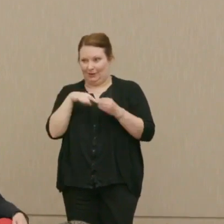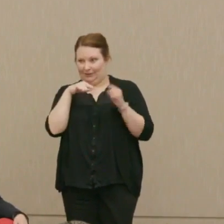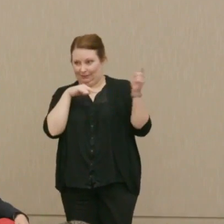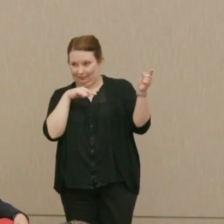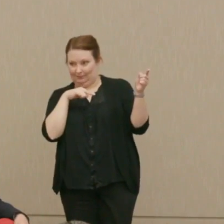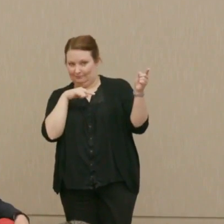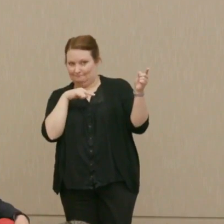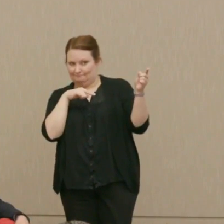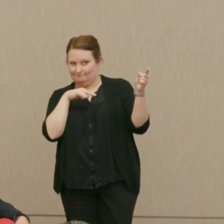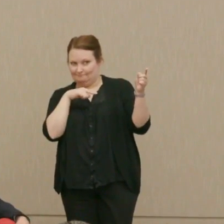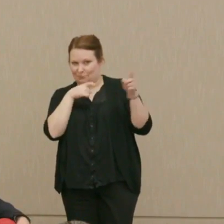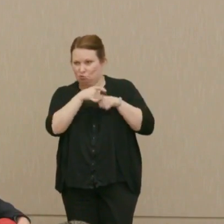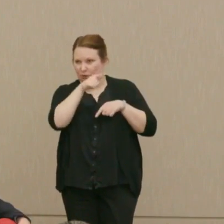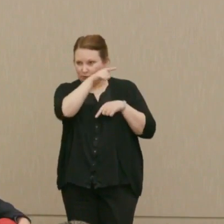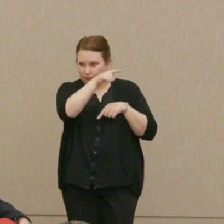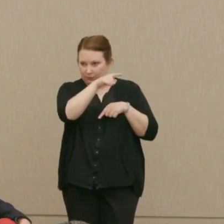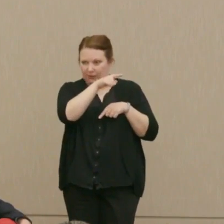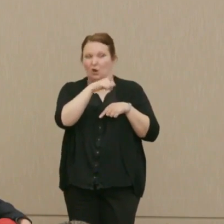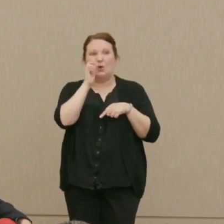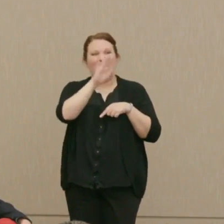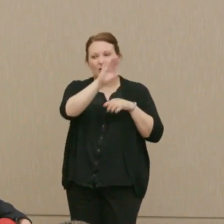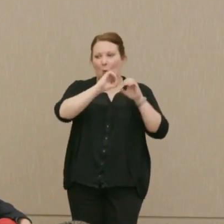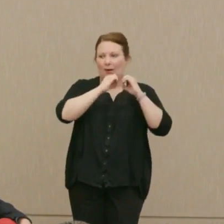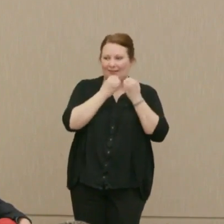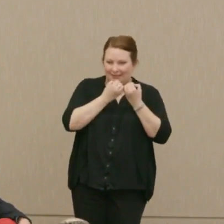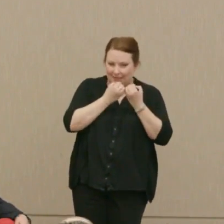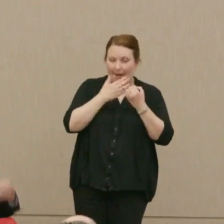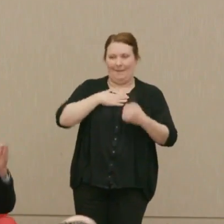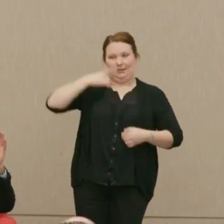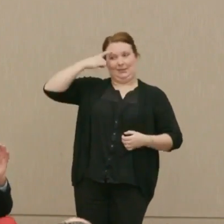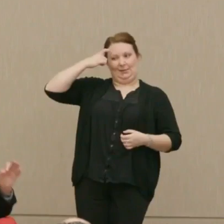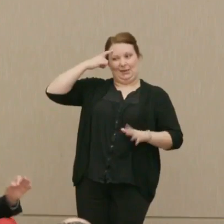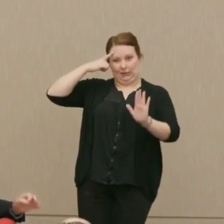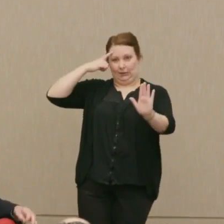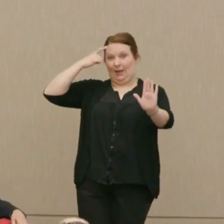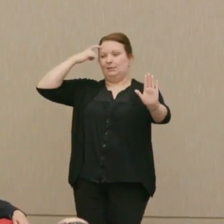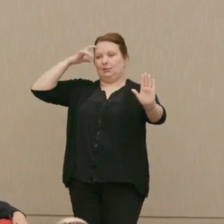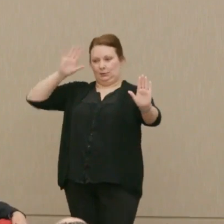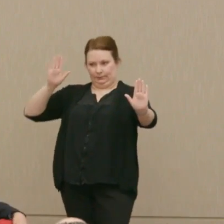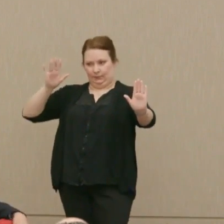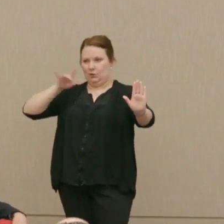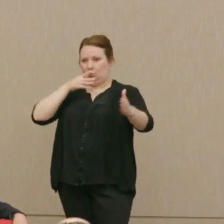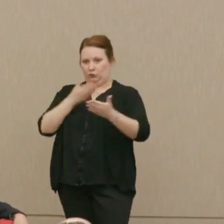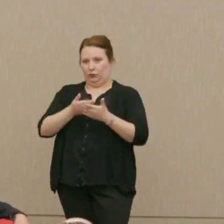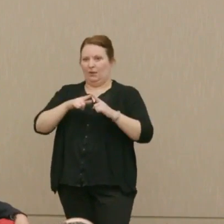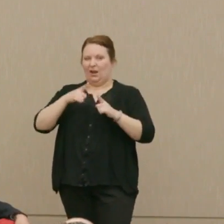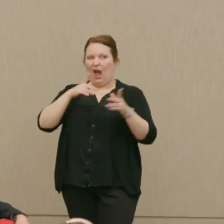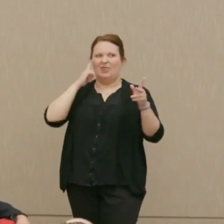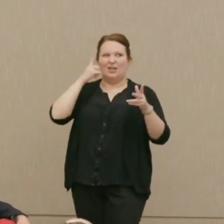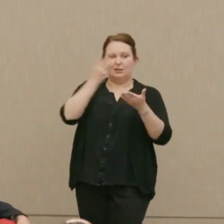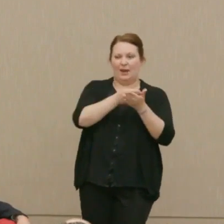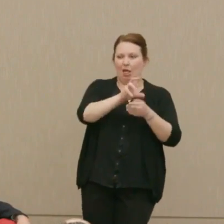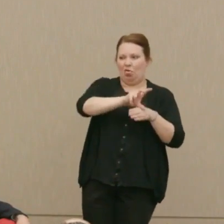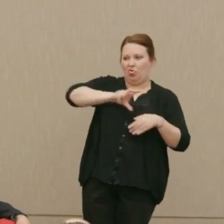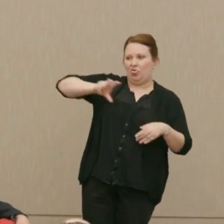Because his organization, I suspect, speculation here, did a lot of money laundering for Russian